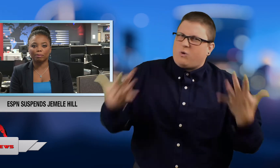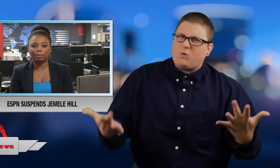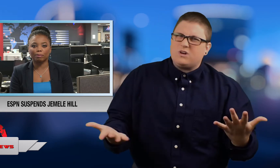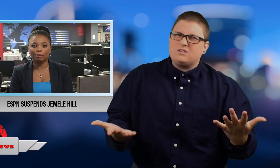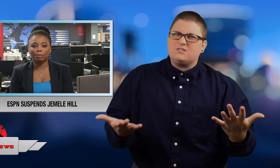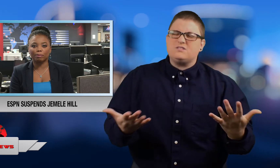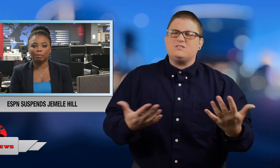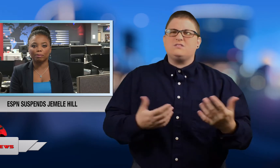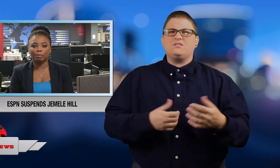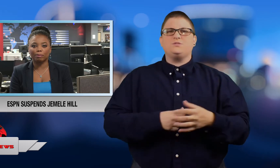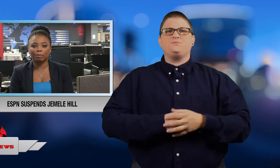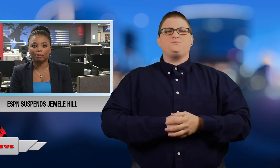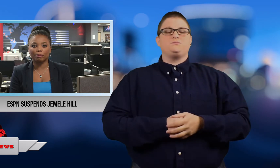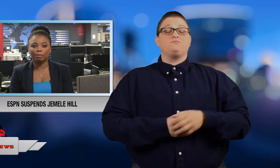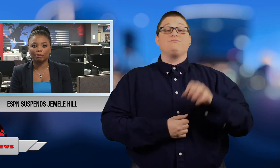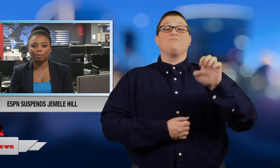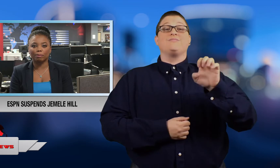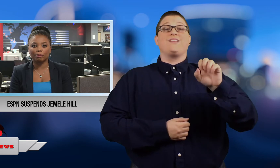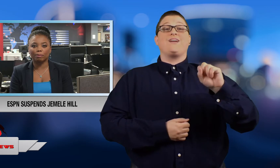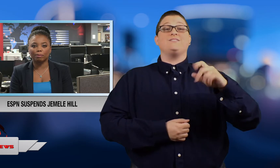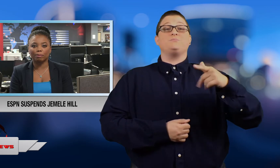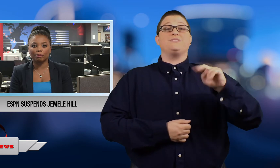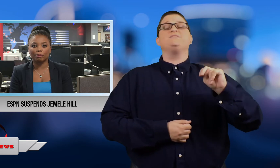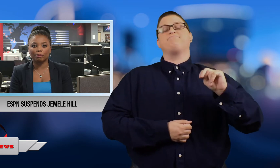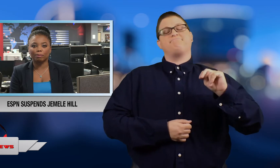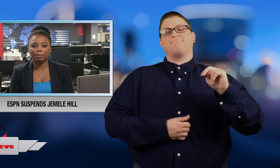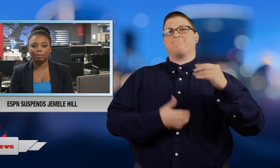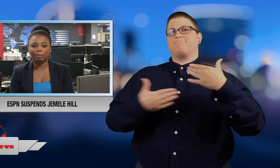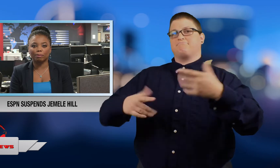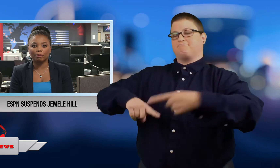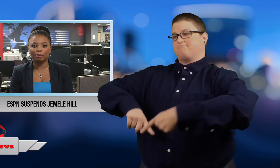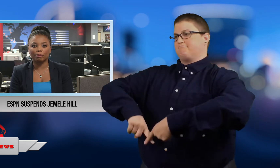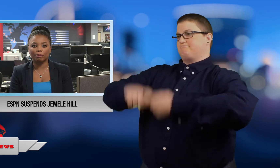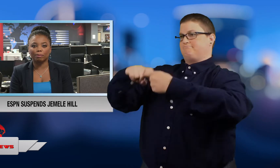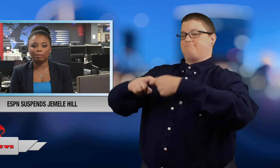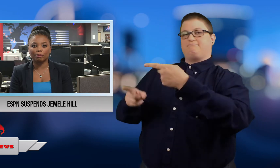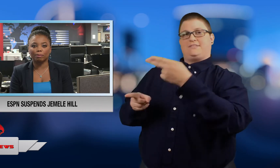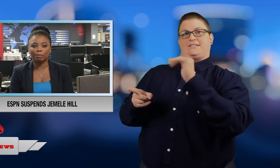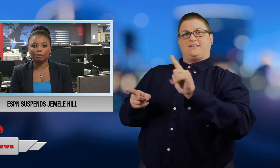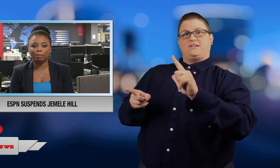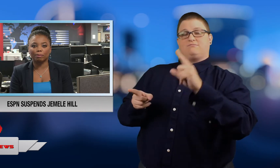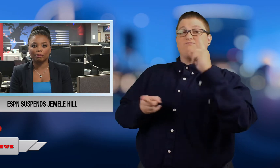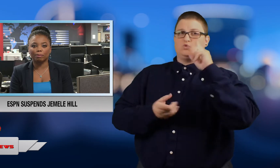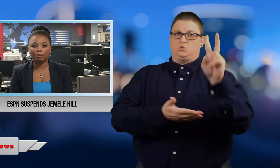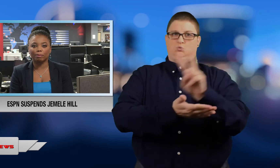ESPN suspended Hill for two weeks.